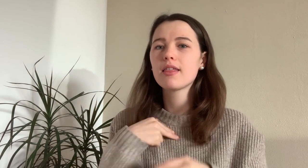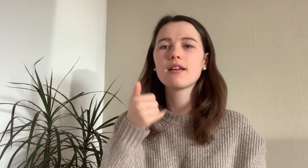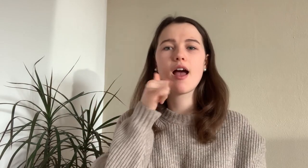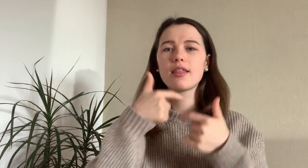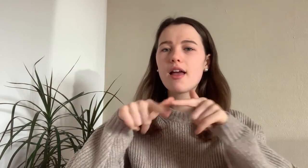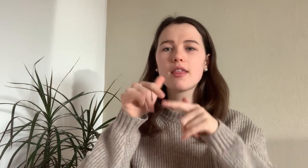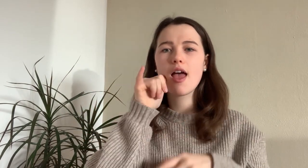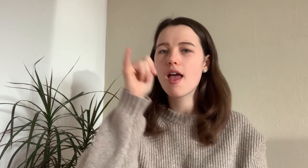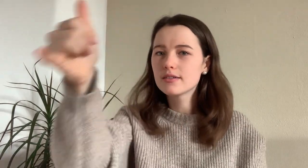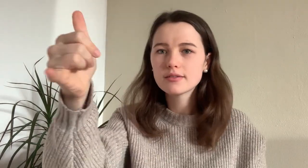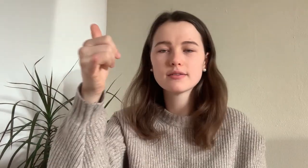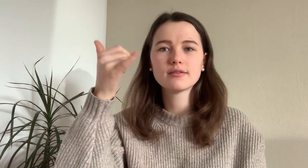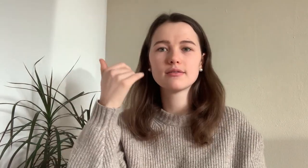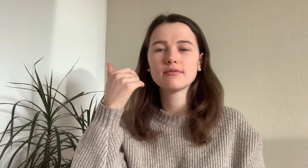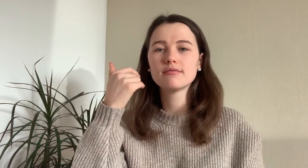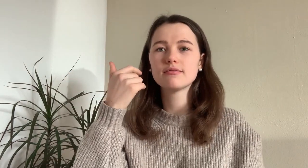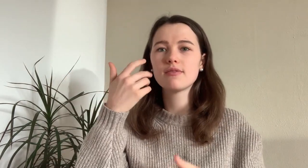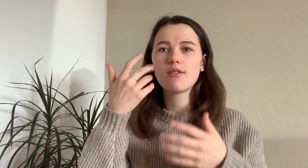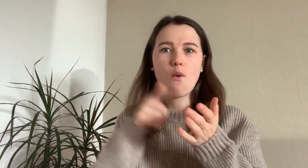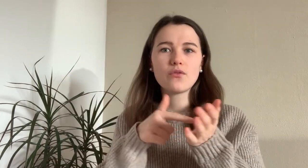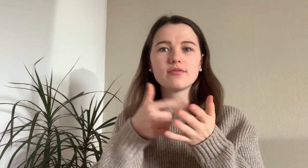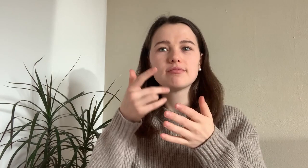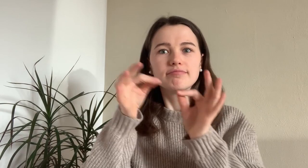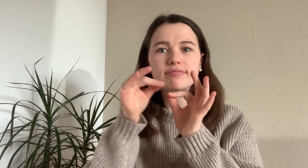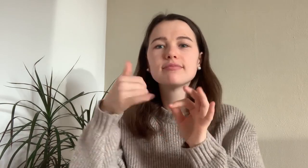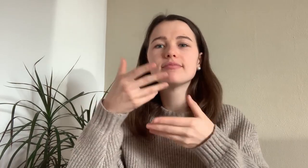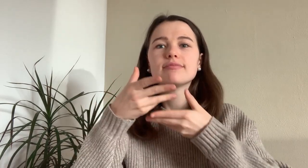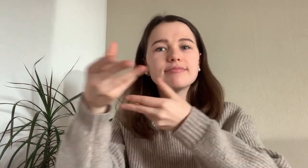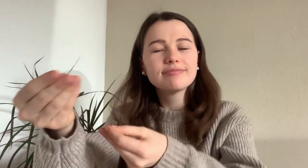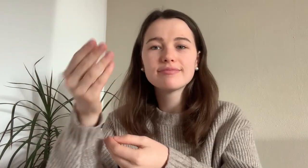If I wanna travel to a specific country I´ll simply contact deaf people there